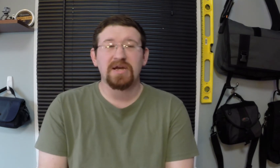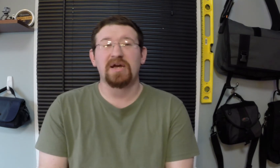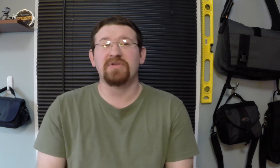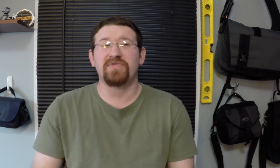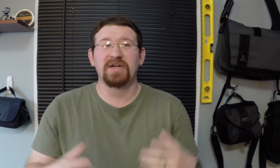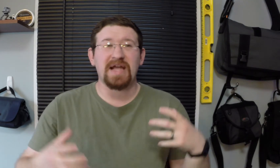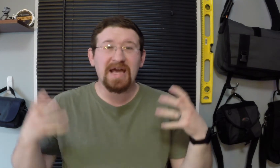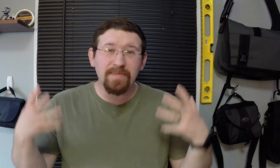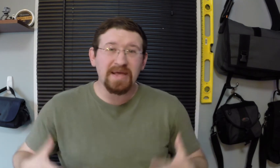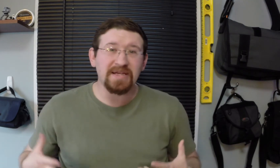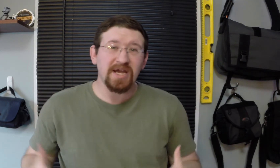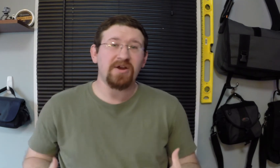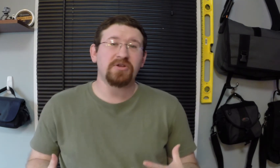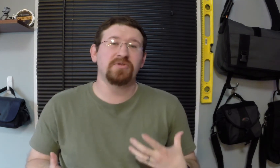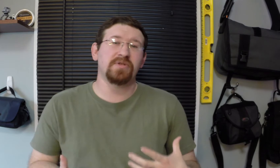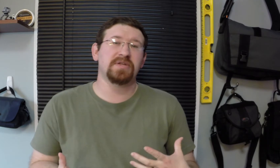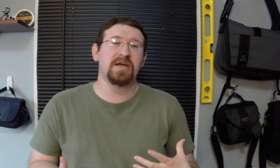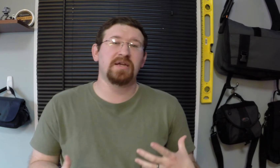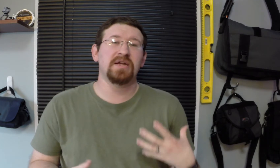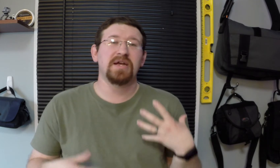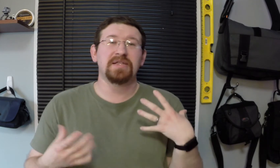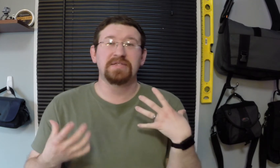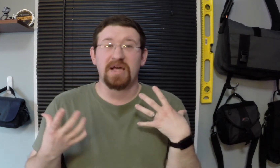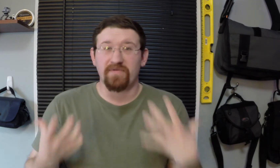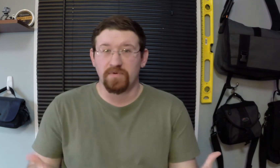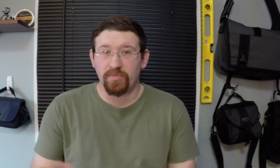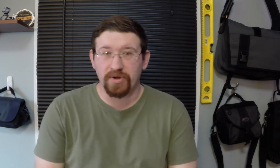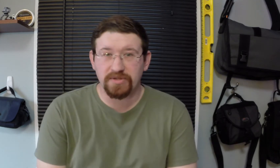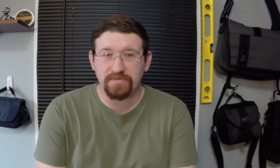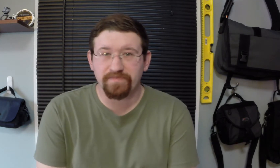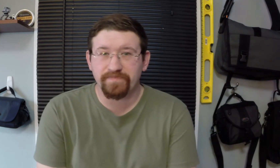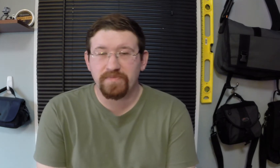to have an animated character do the signing instead of a real person